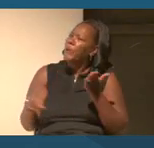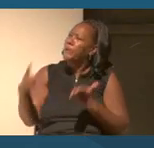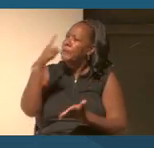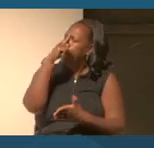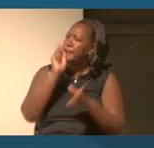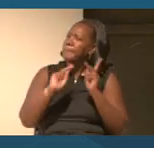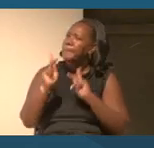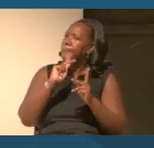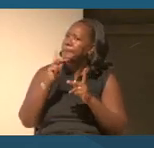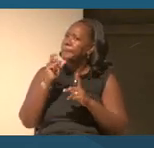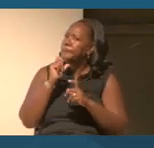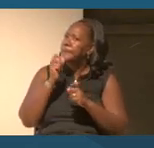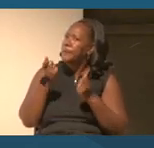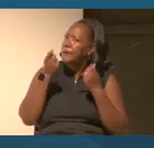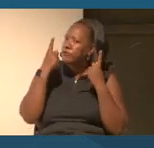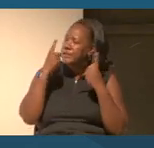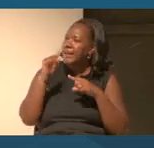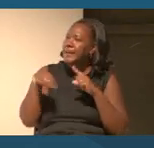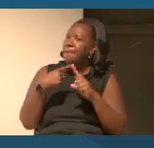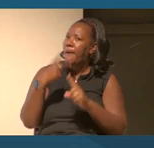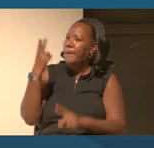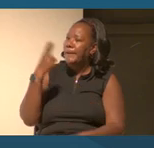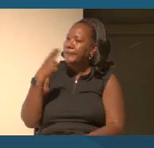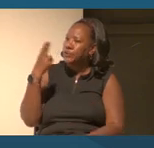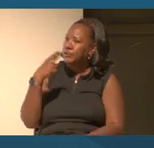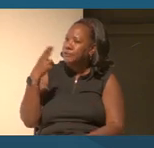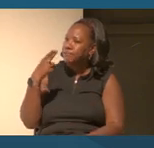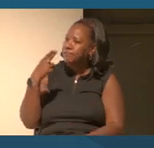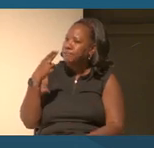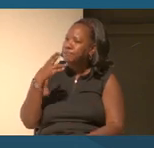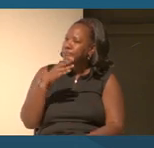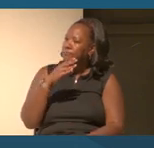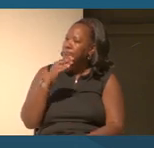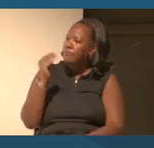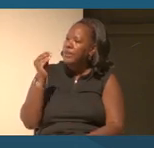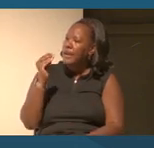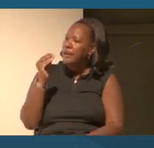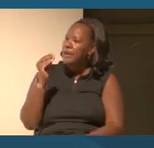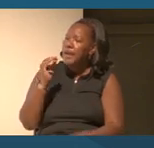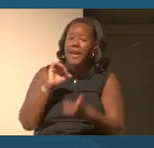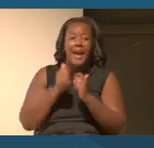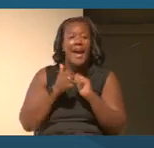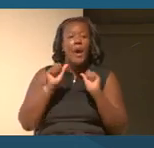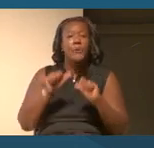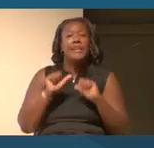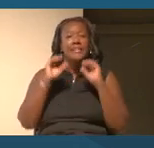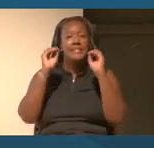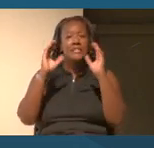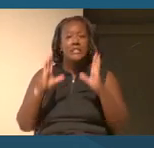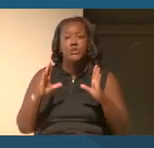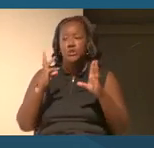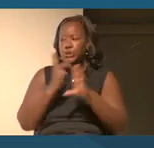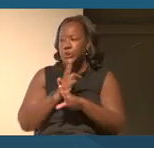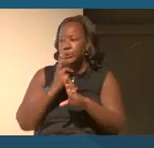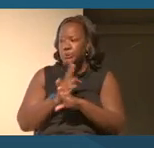about history and how teachers can use this modern framing to tell students, hey, you